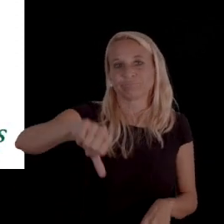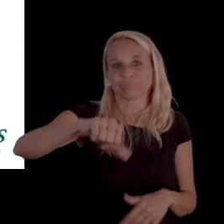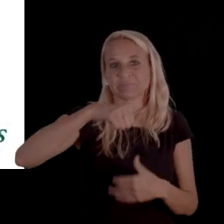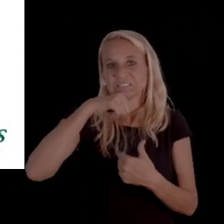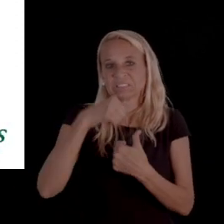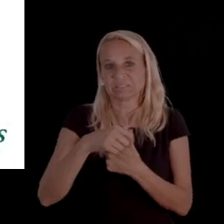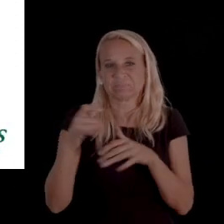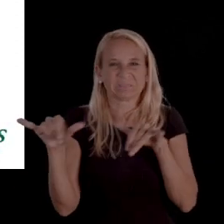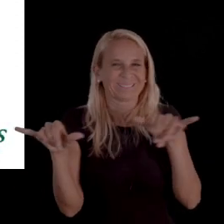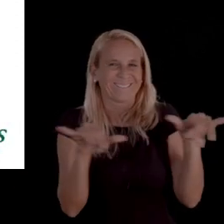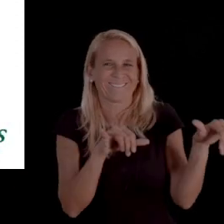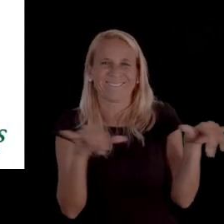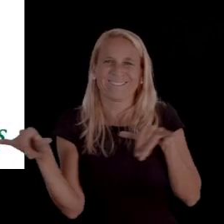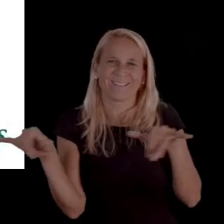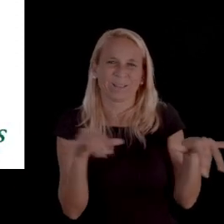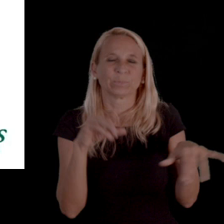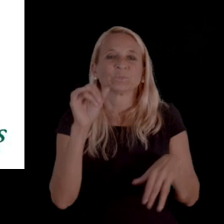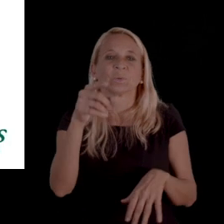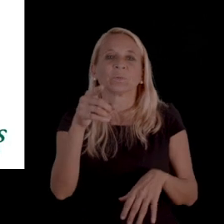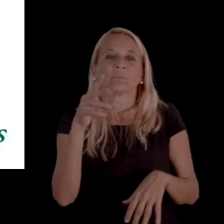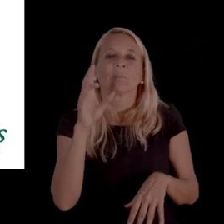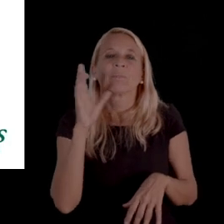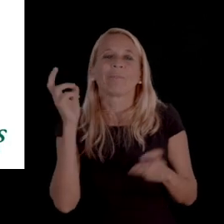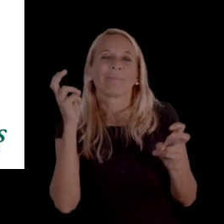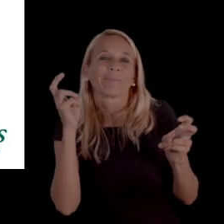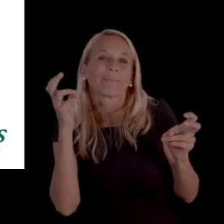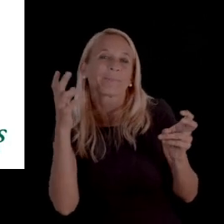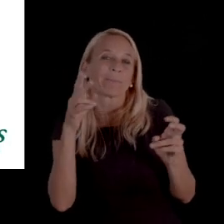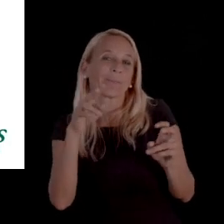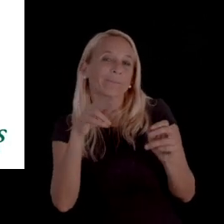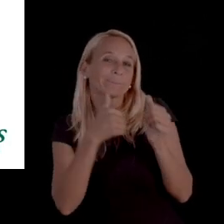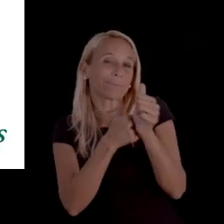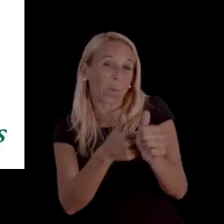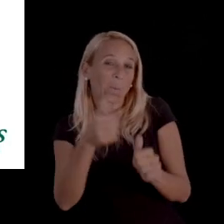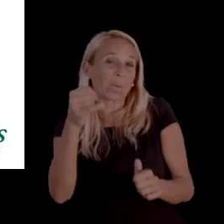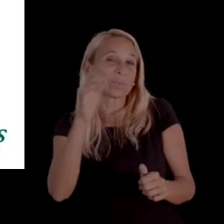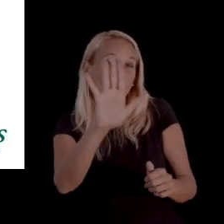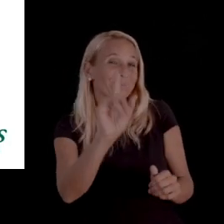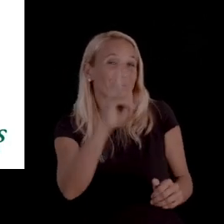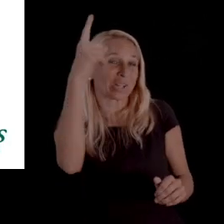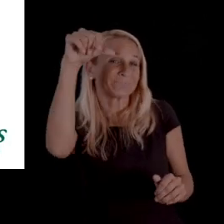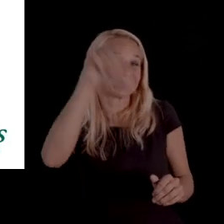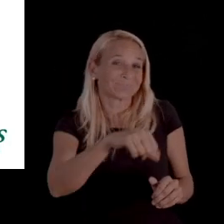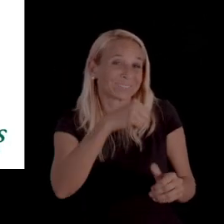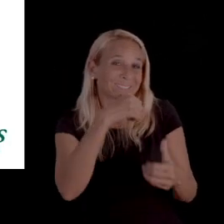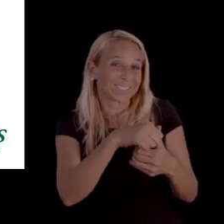a similar individual so that it kind of follows from the initial denial notice we provided,